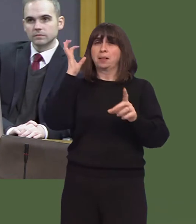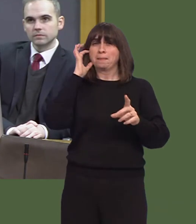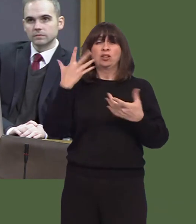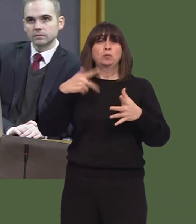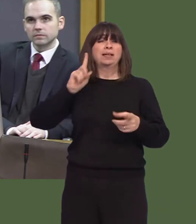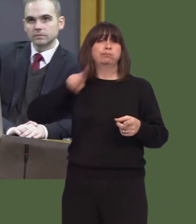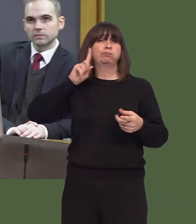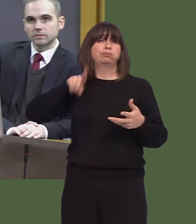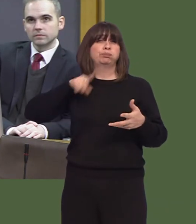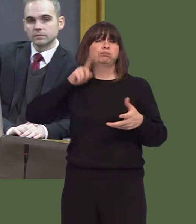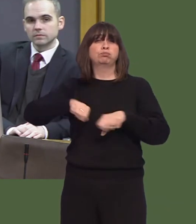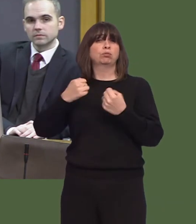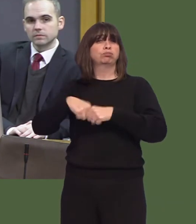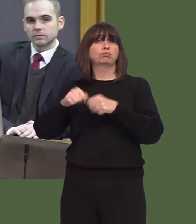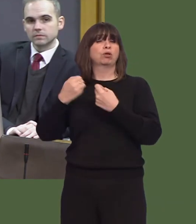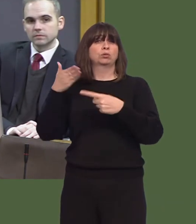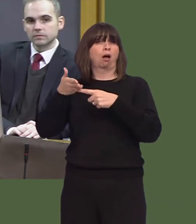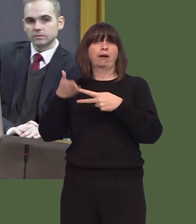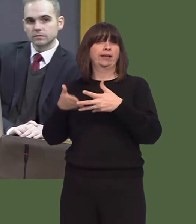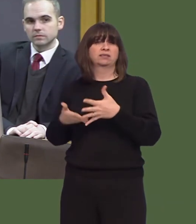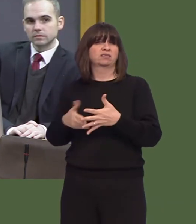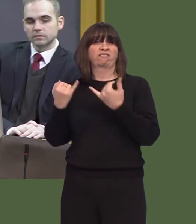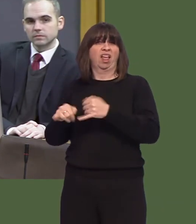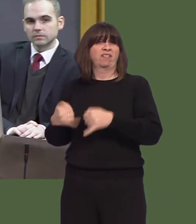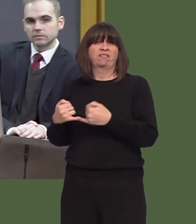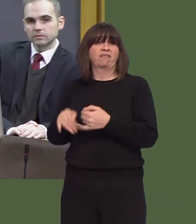matter of routine, which means that patient safety is compromised.